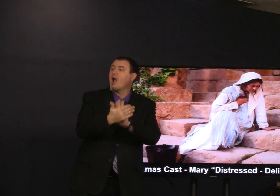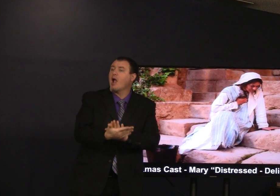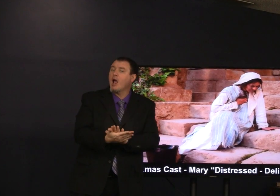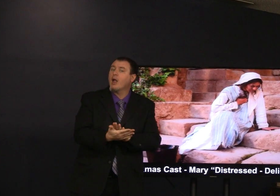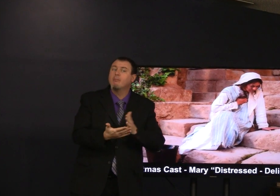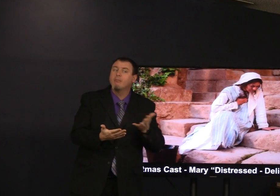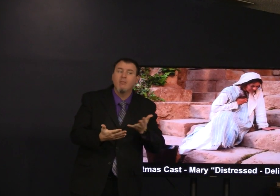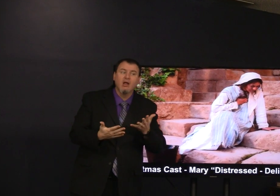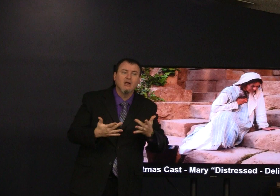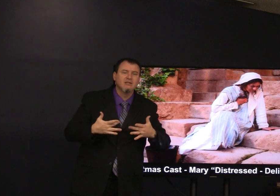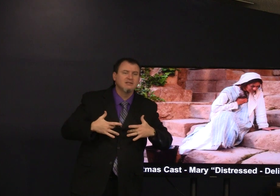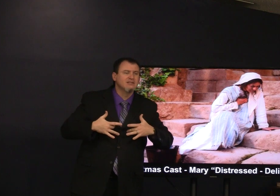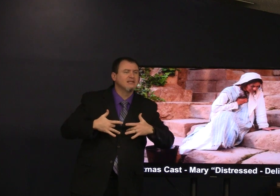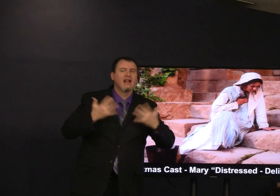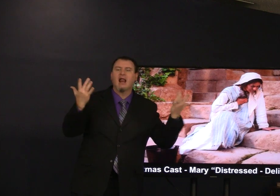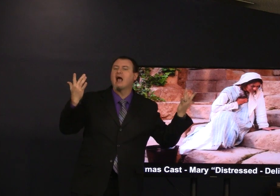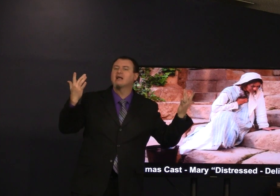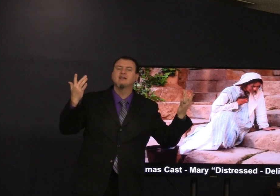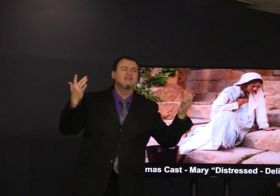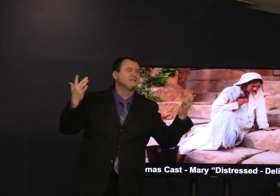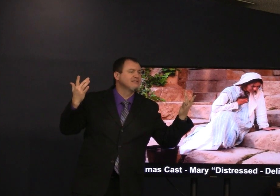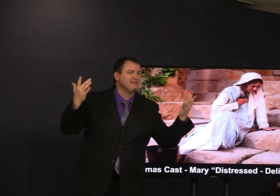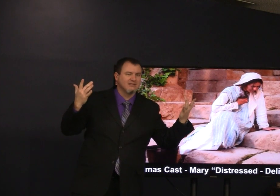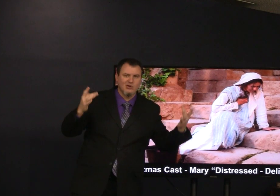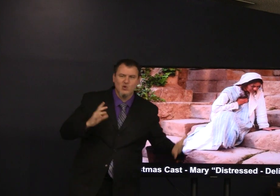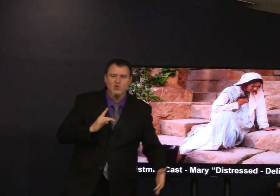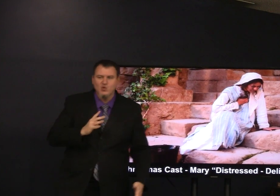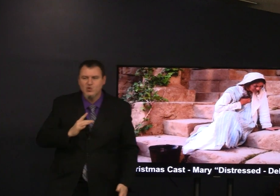was distressed and then became delighted